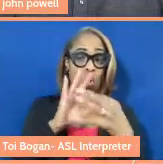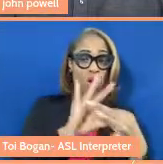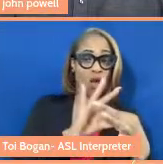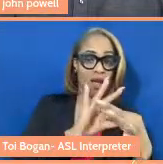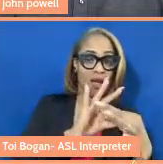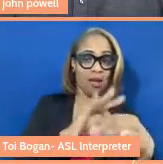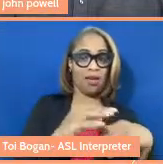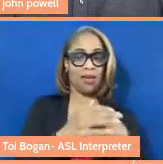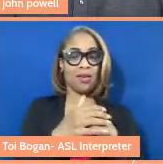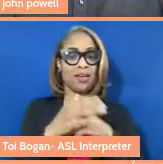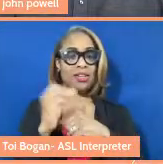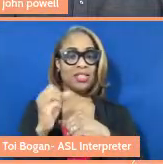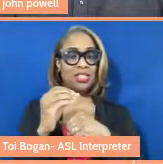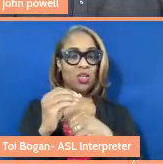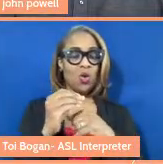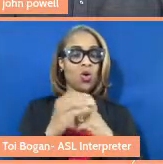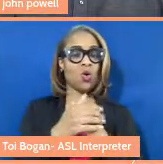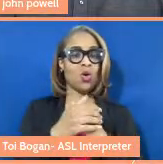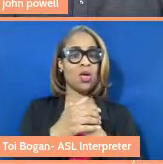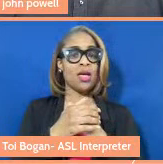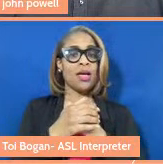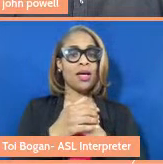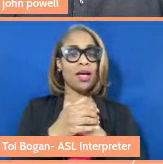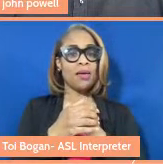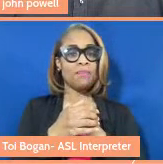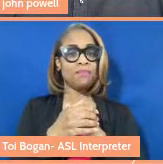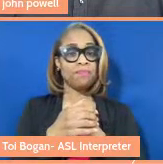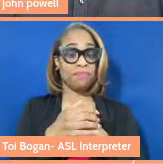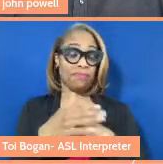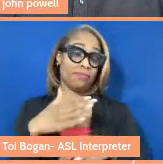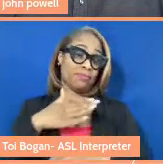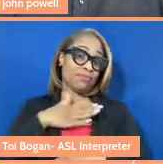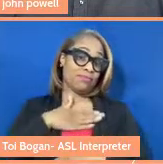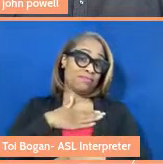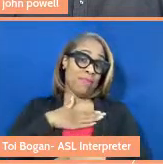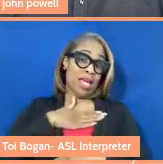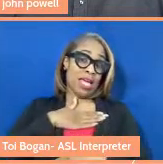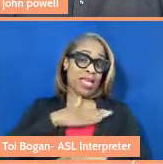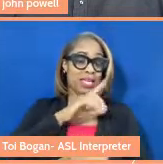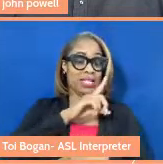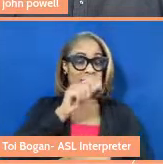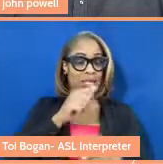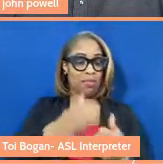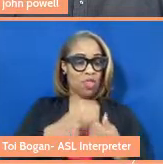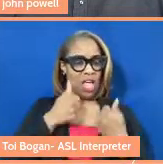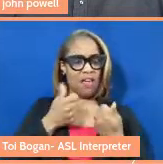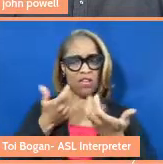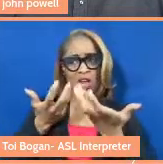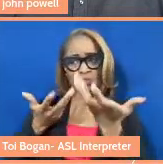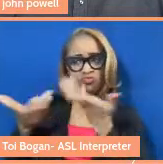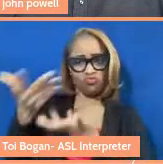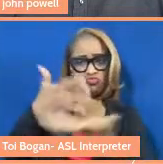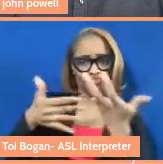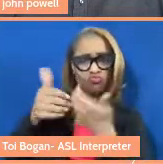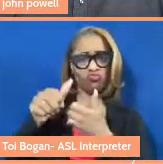come to feel from my disabled life and being with other people in their disabled lives,